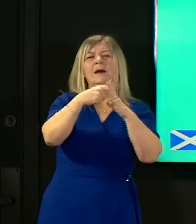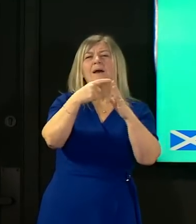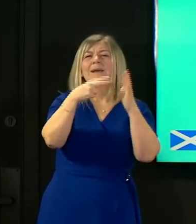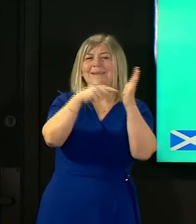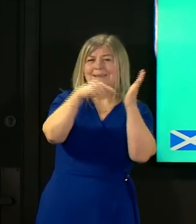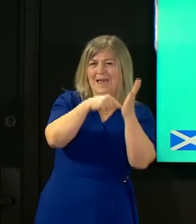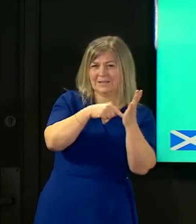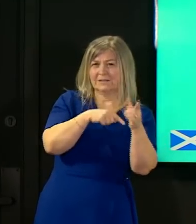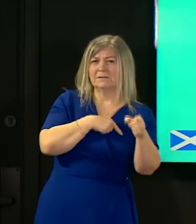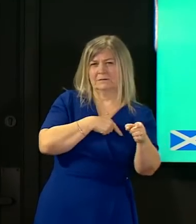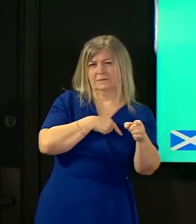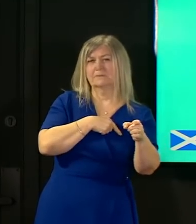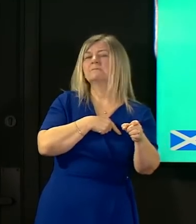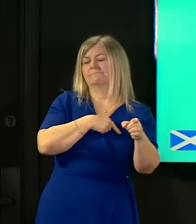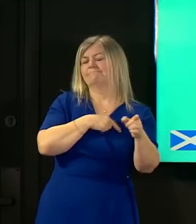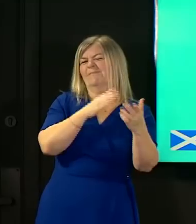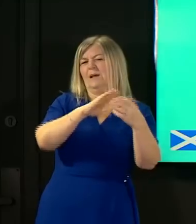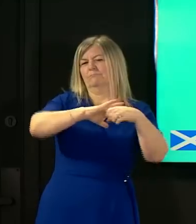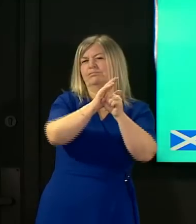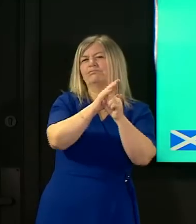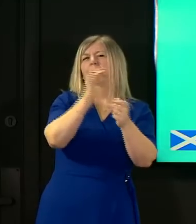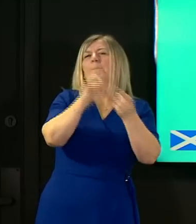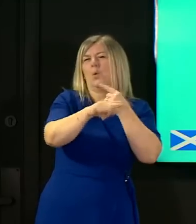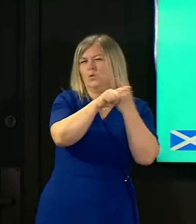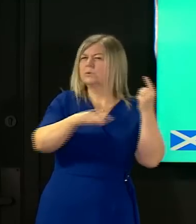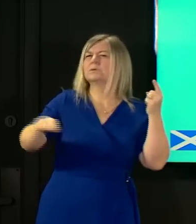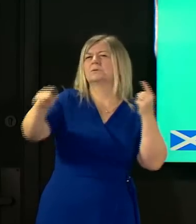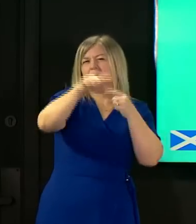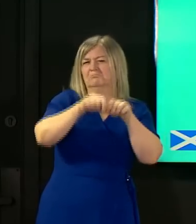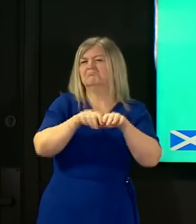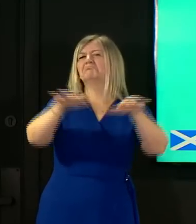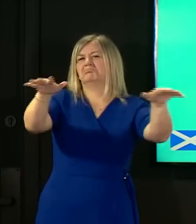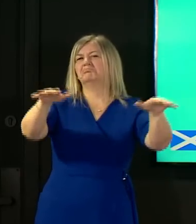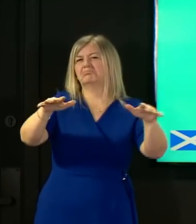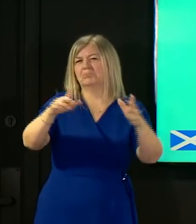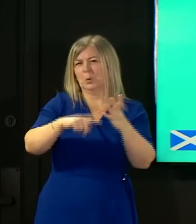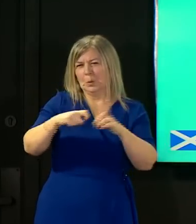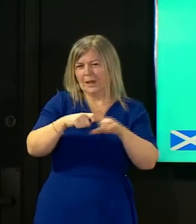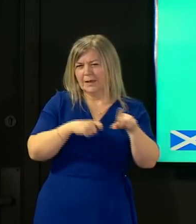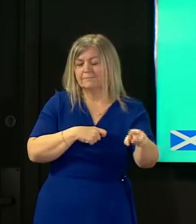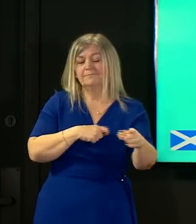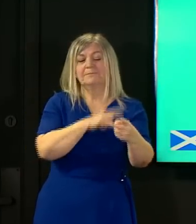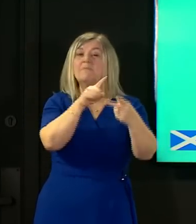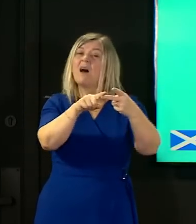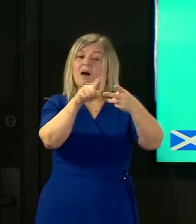become the predominant viral strain in circulation whilst other variants continue to be monitored too